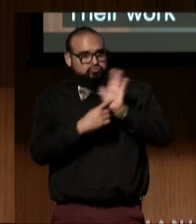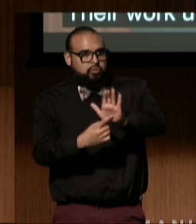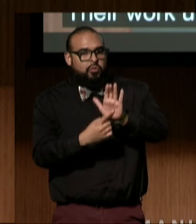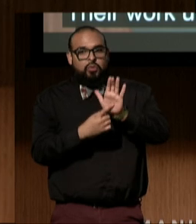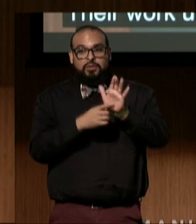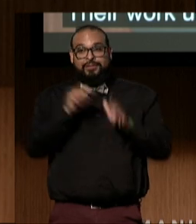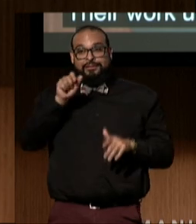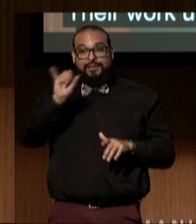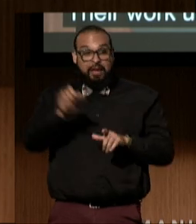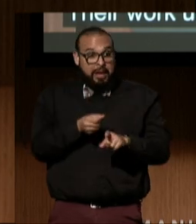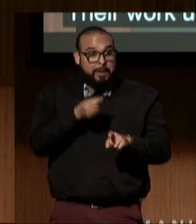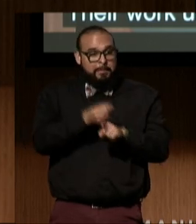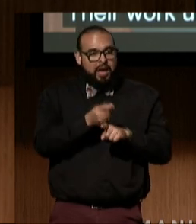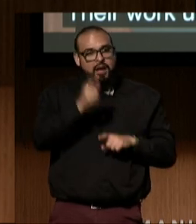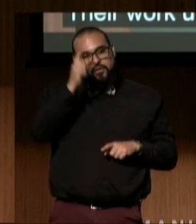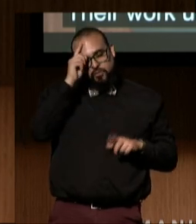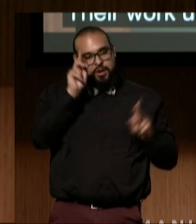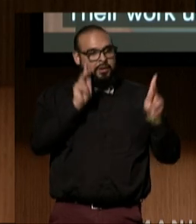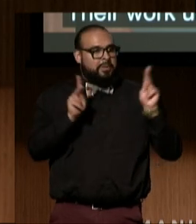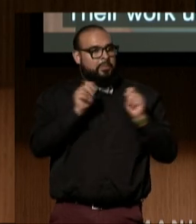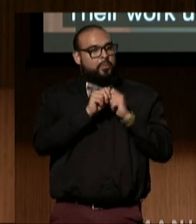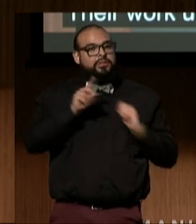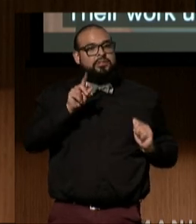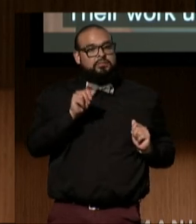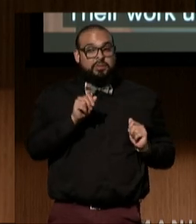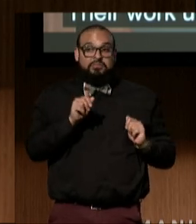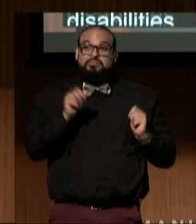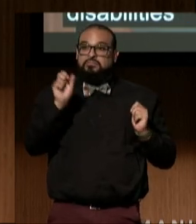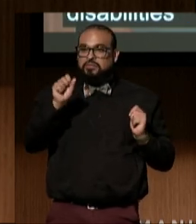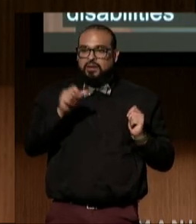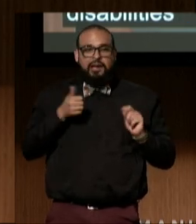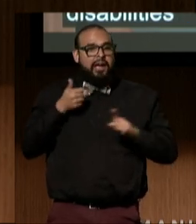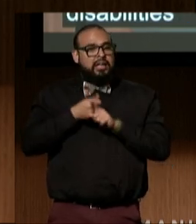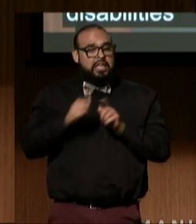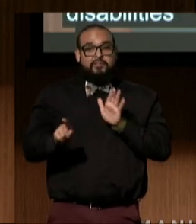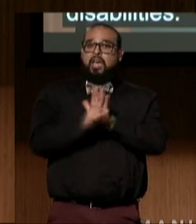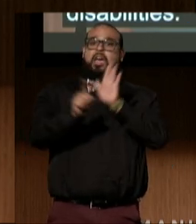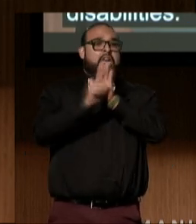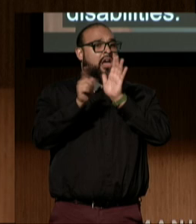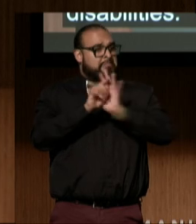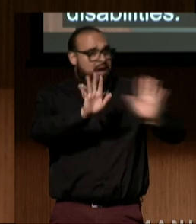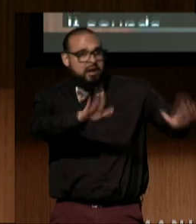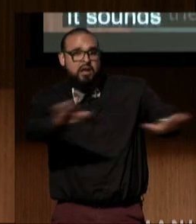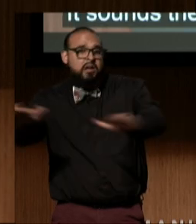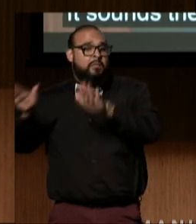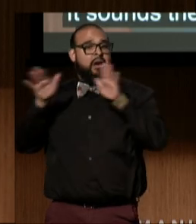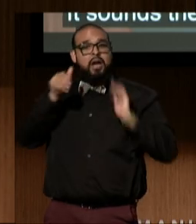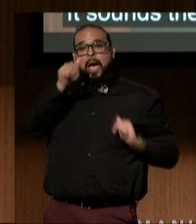on people with disabilities. It sounds the alarm on how private equity is harming access